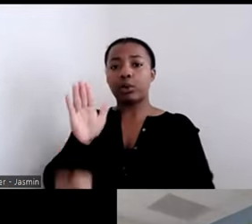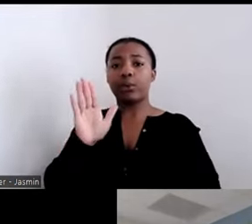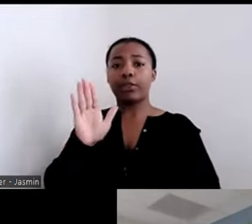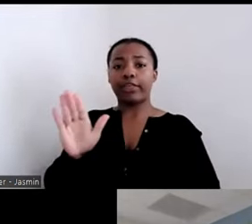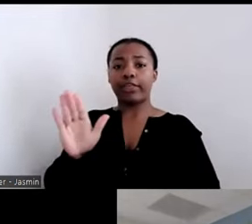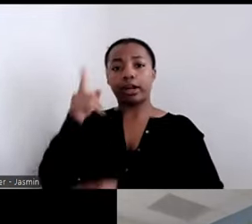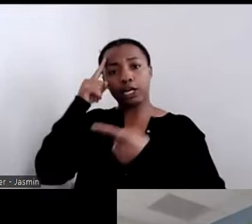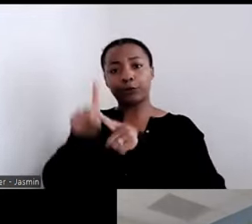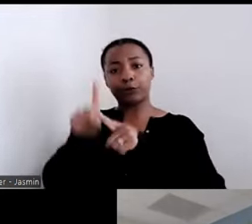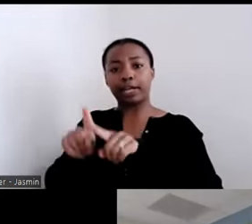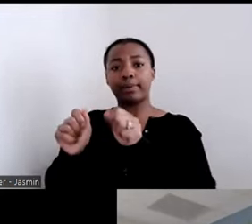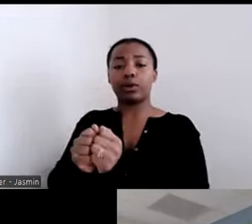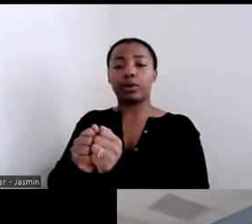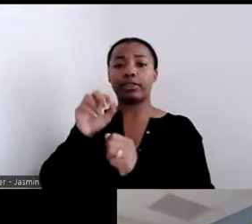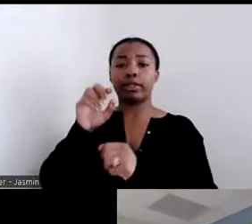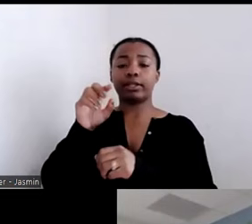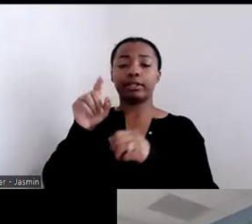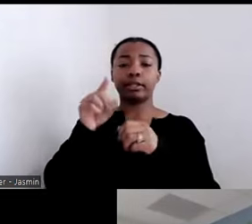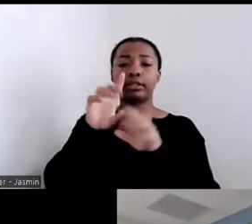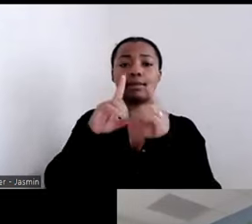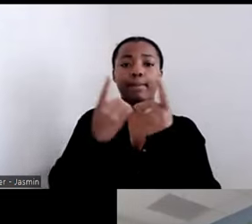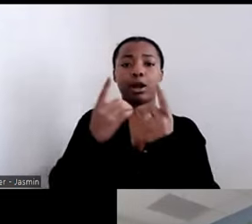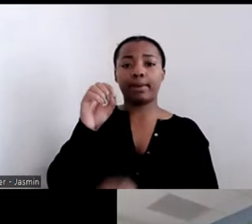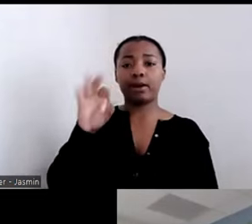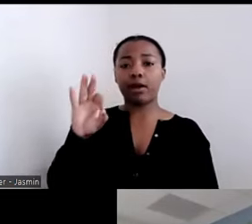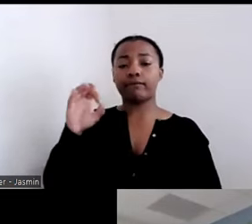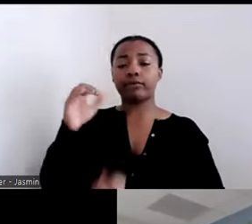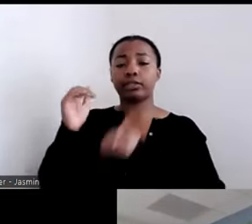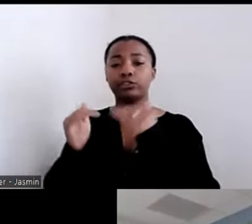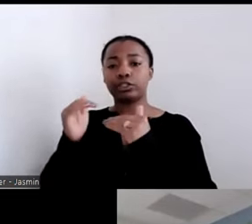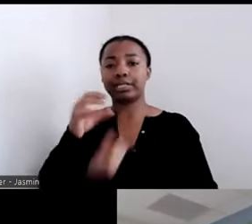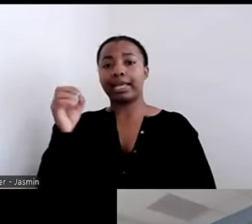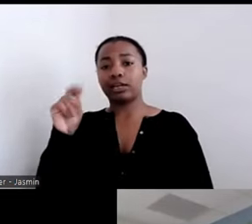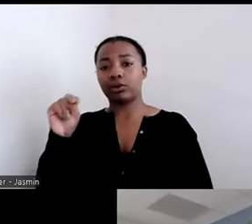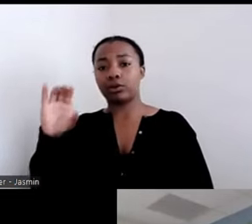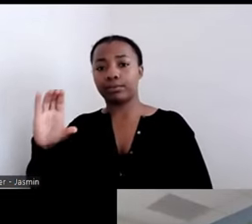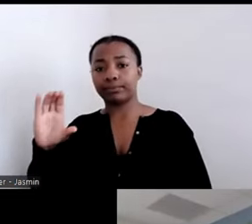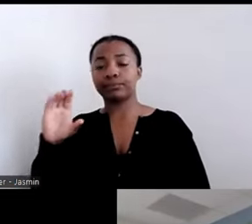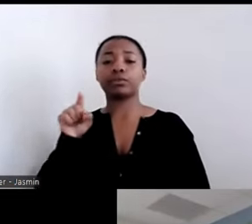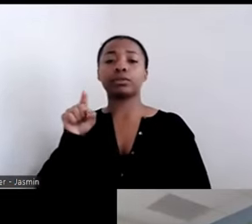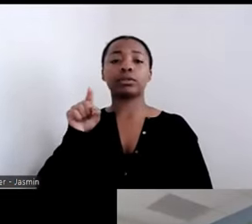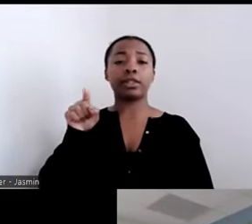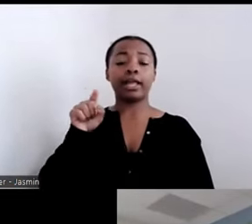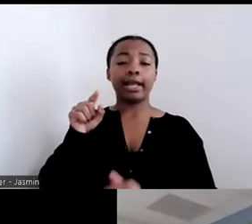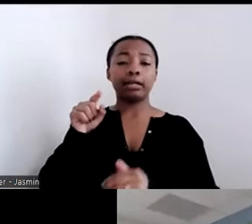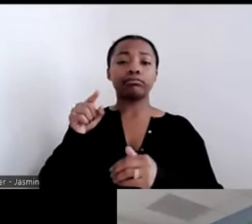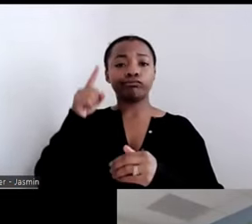North Carolina. This requires the state to offer and provide services and housing to